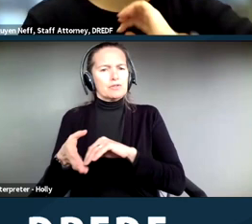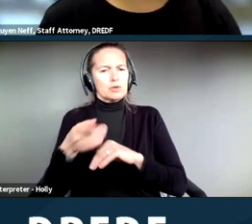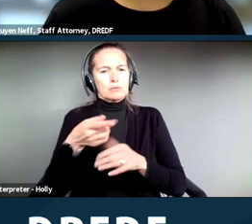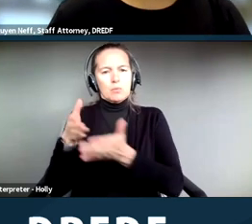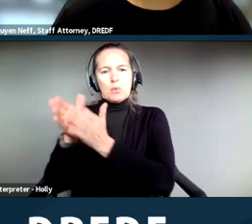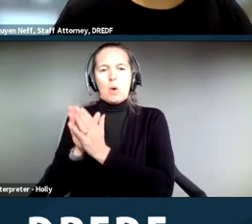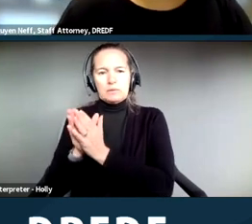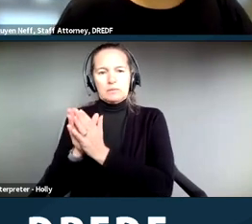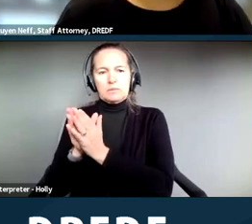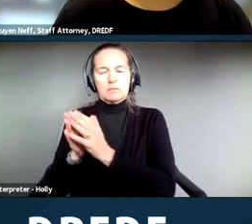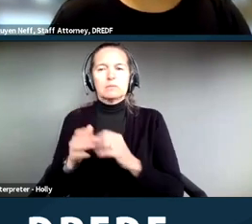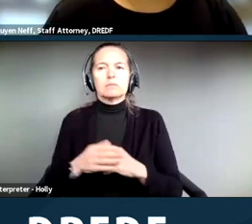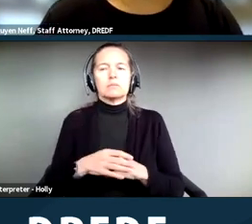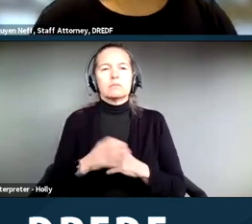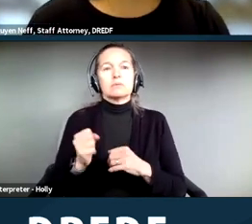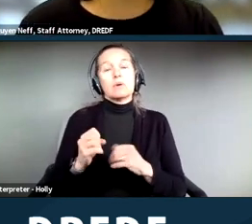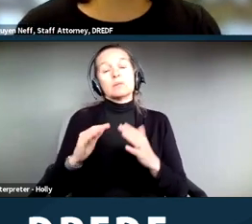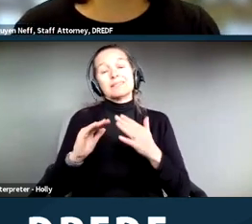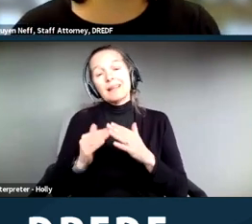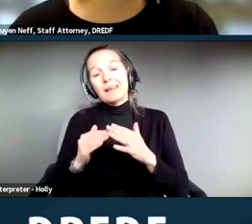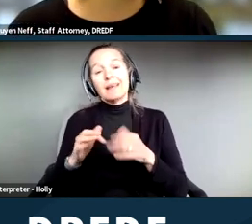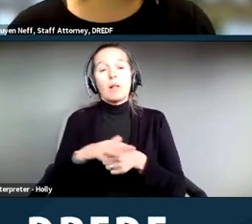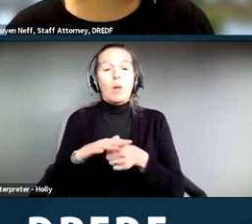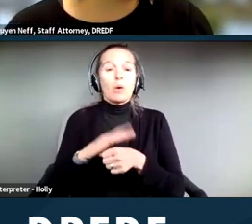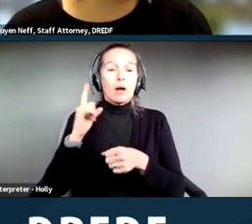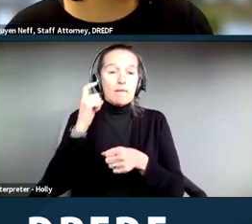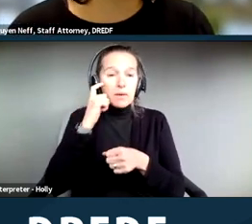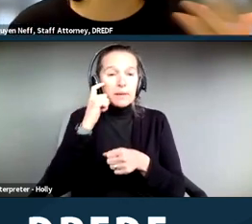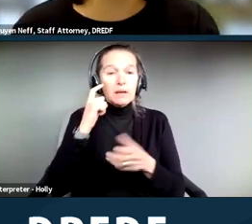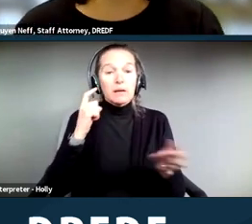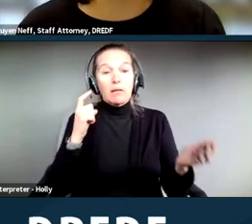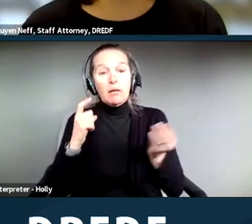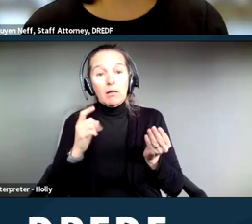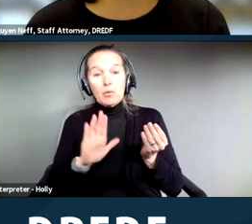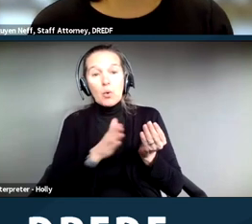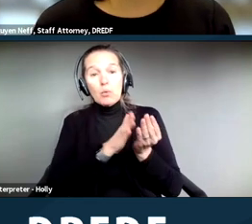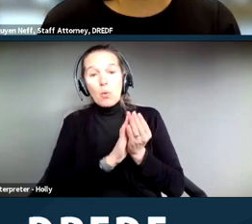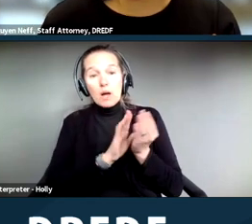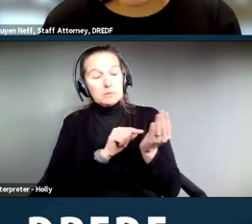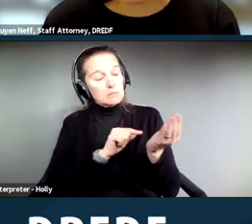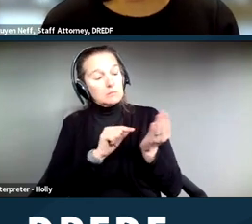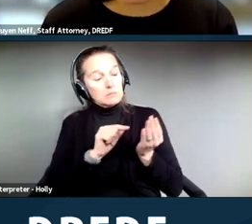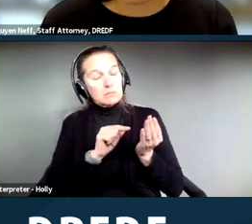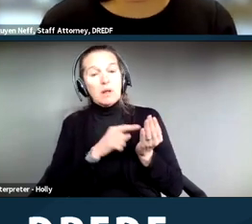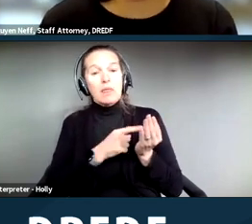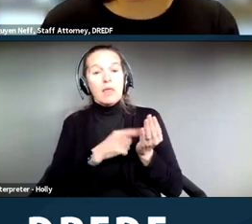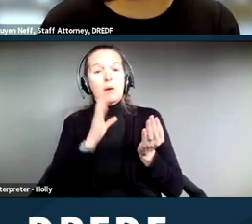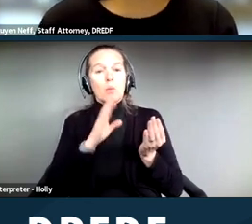the city or other local government is required to look at each case on an individual basis,